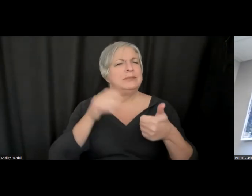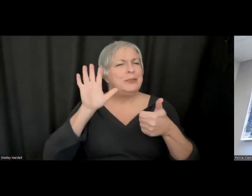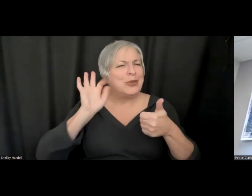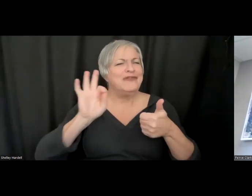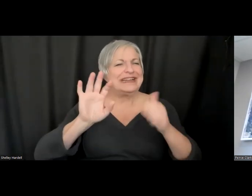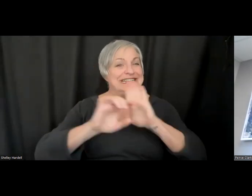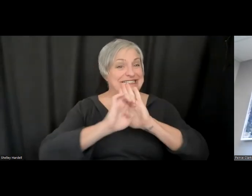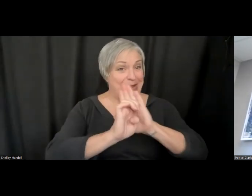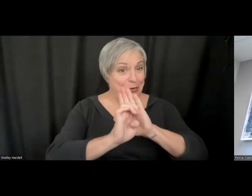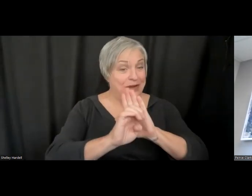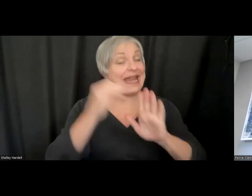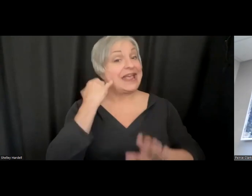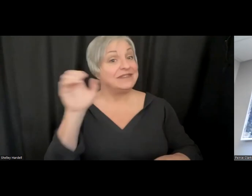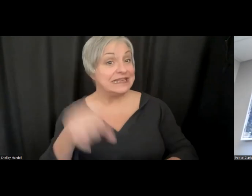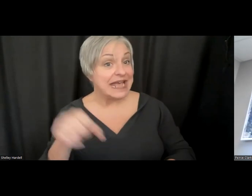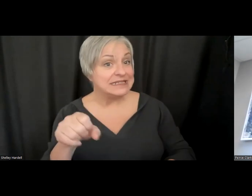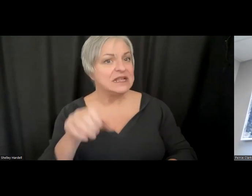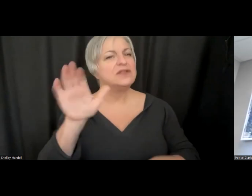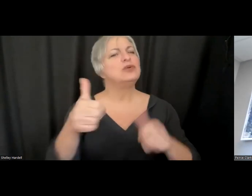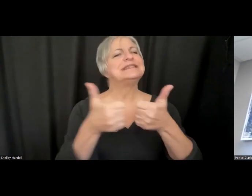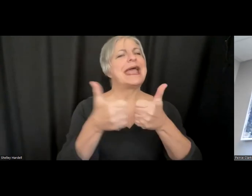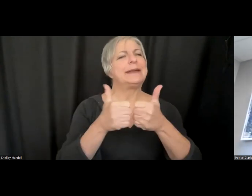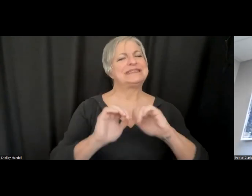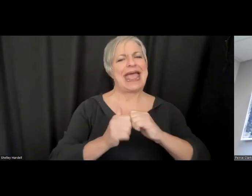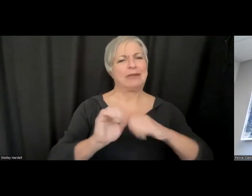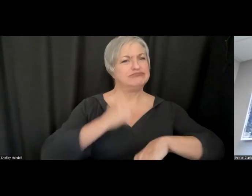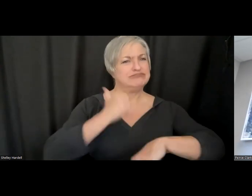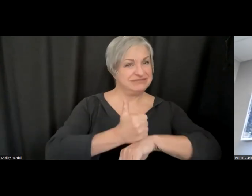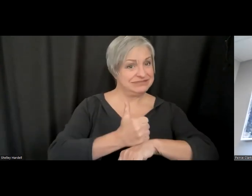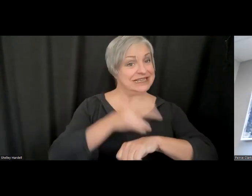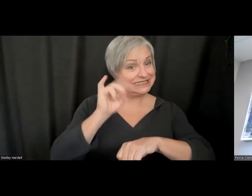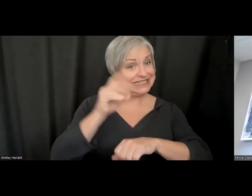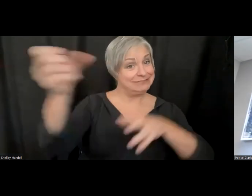are aware, bring in Deaf people in the early stages of the